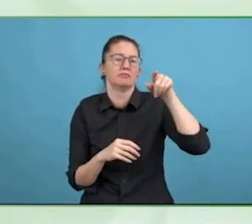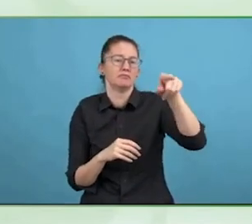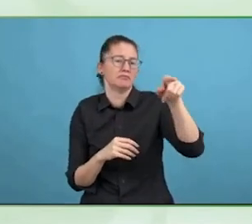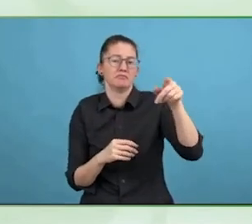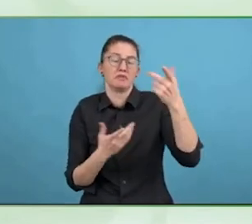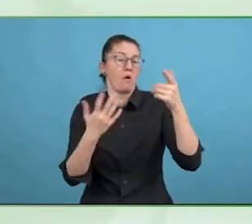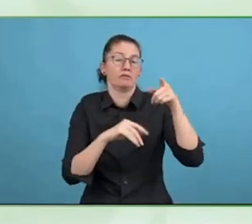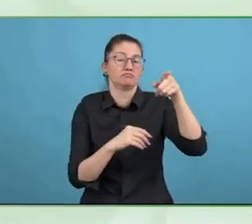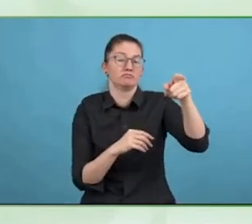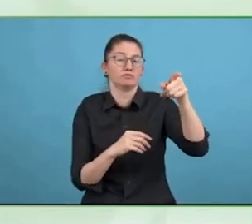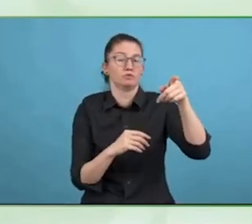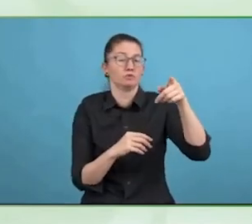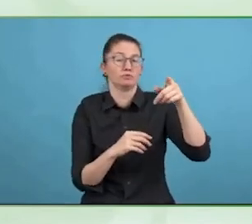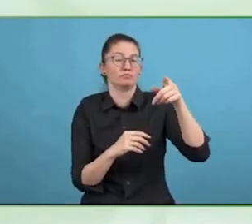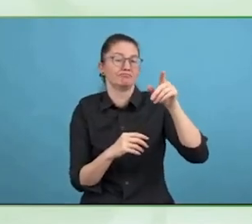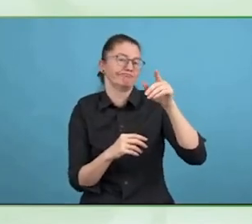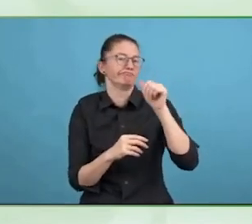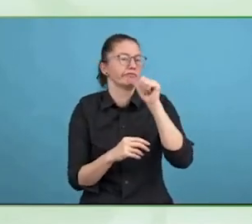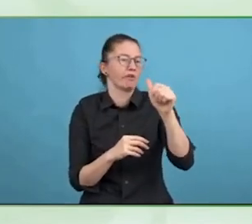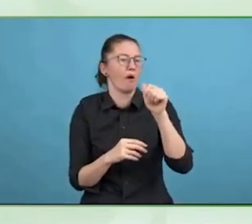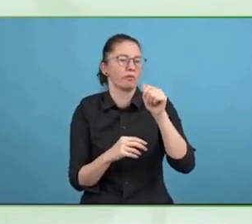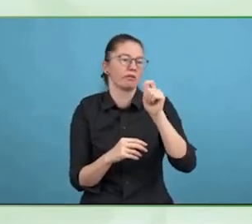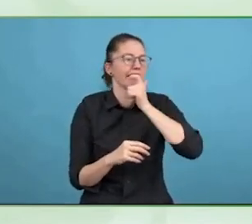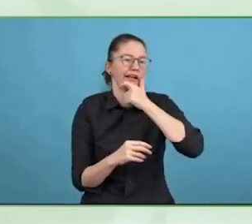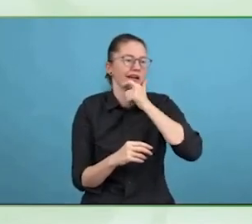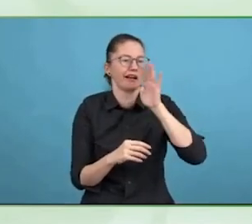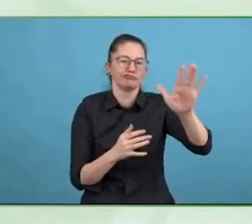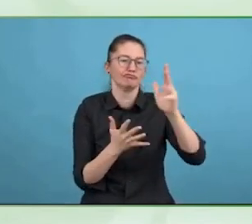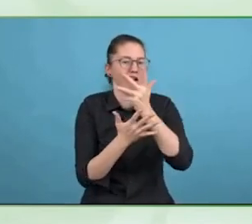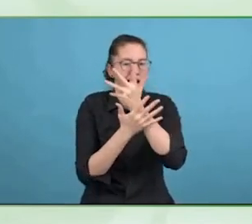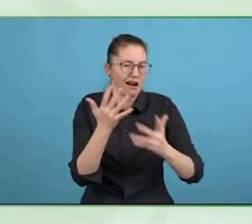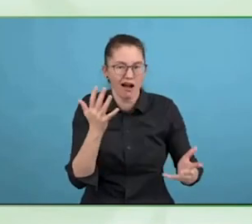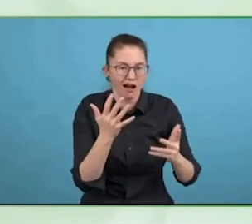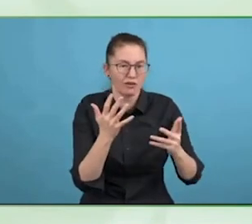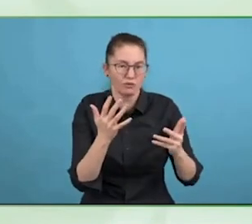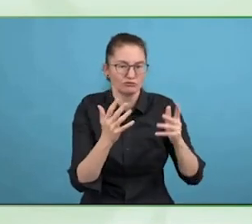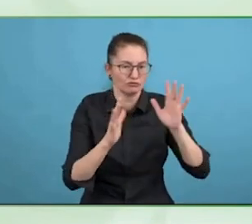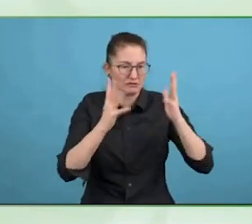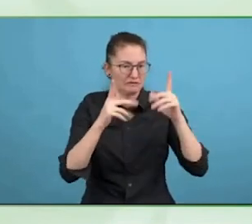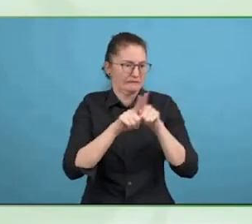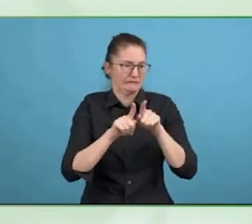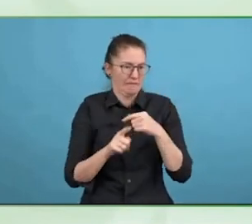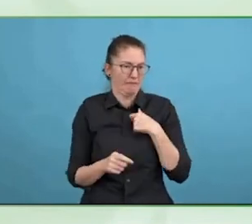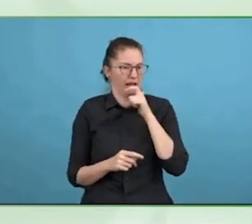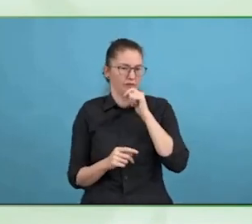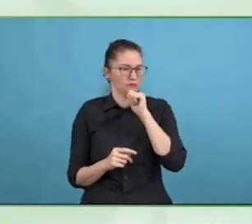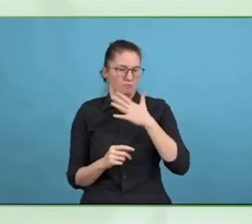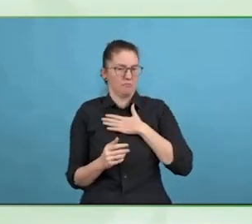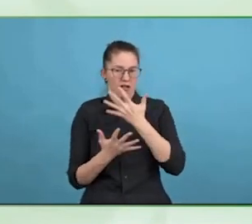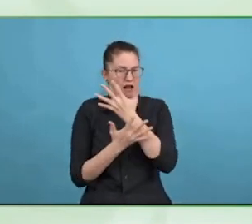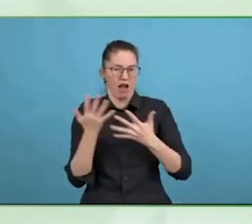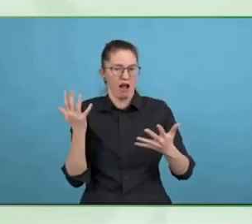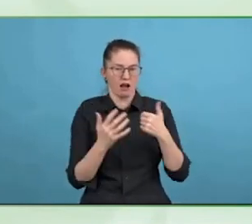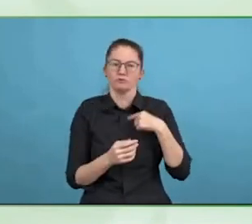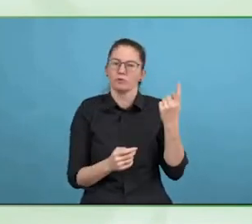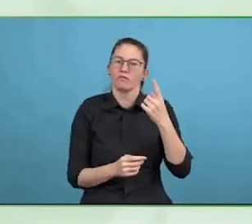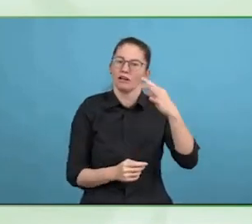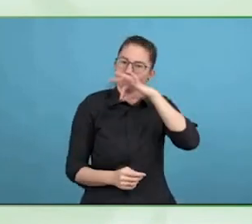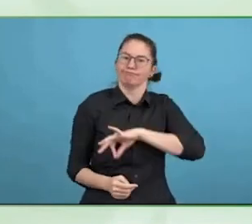Realising a technology can be used to address that at scale, it is a great example of innovation.